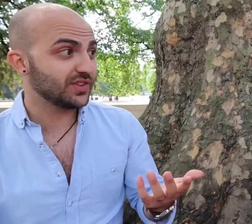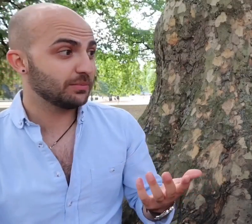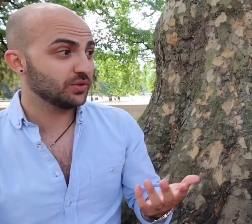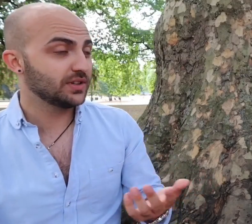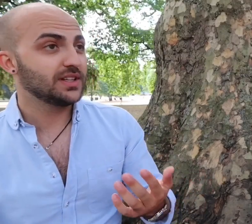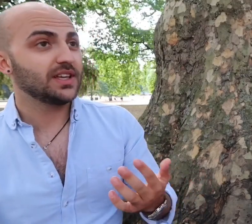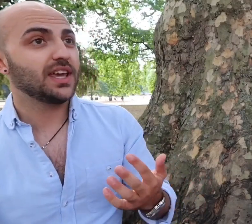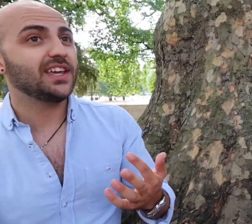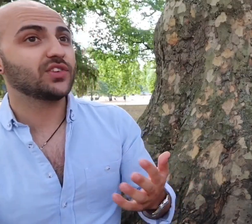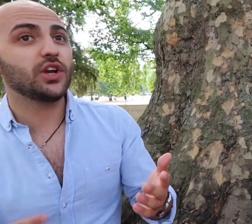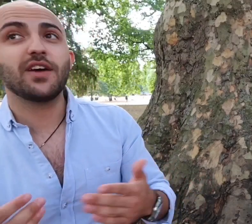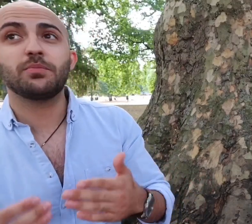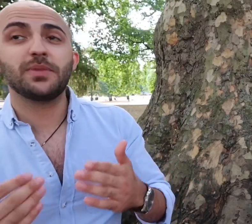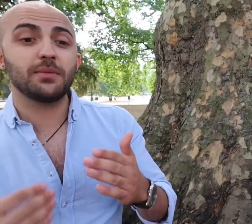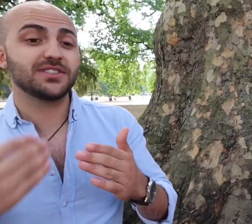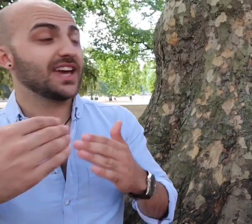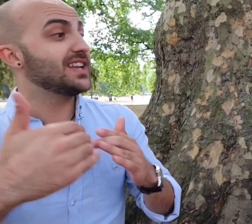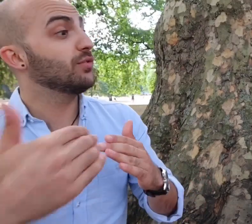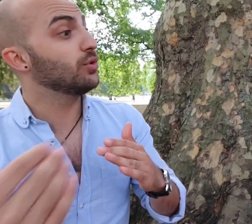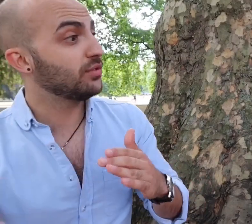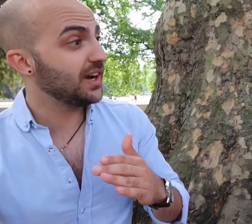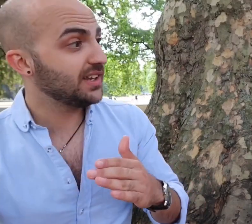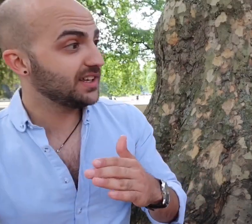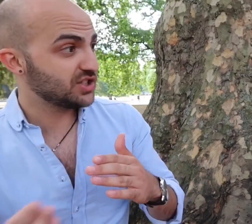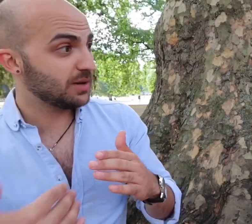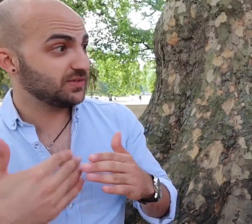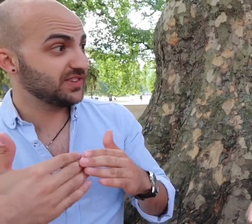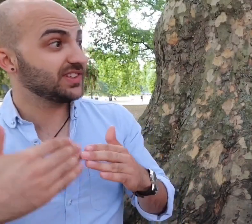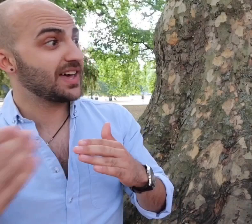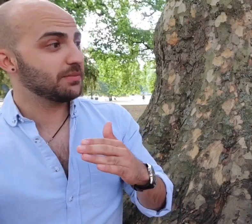example, he's only ever been able to get to level three in terms of his exams,